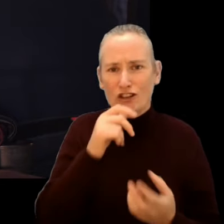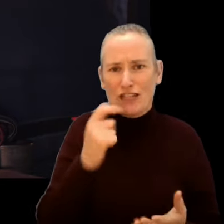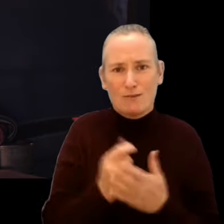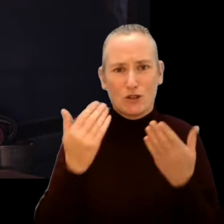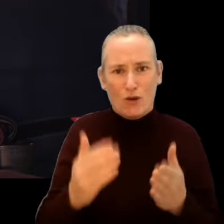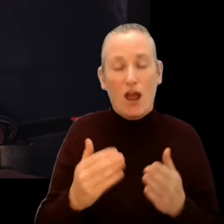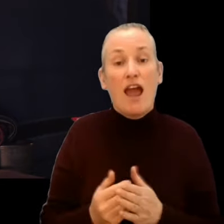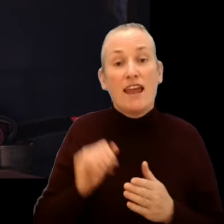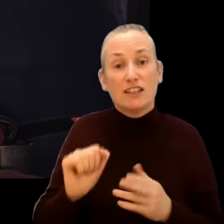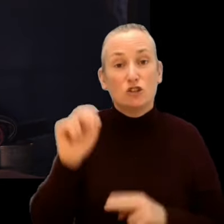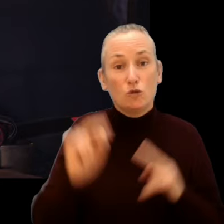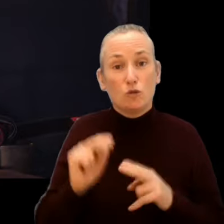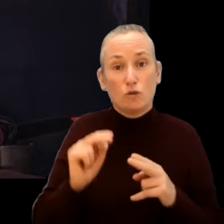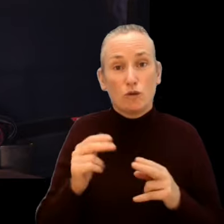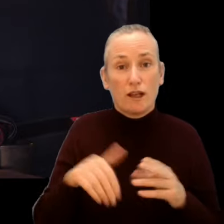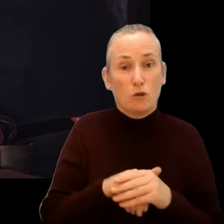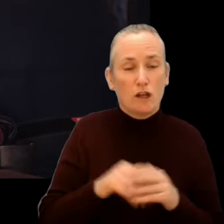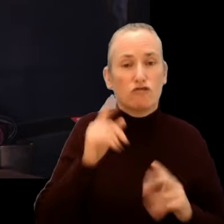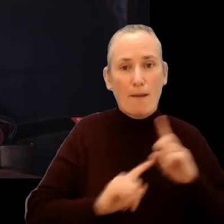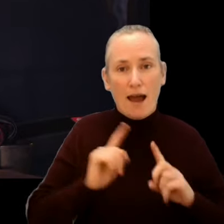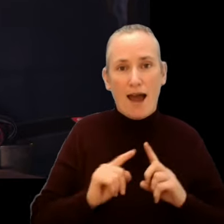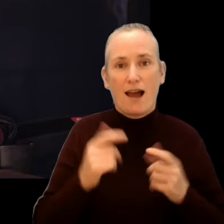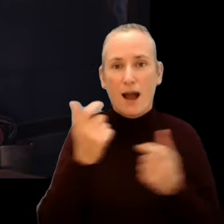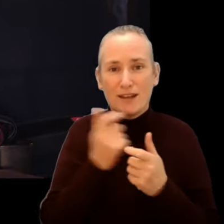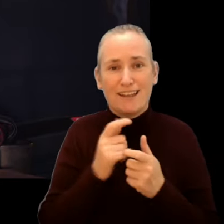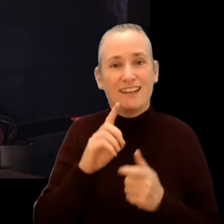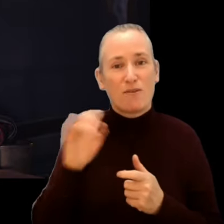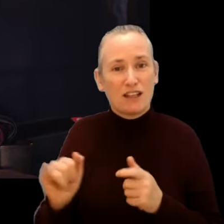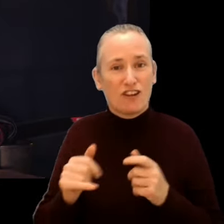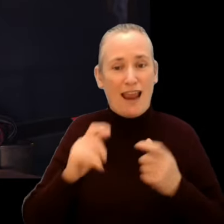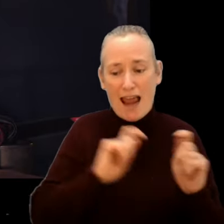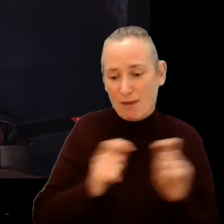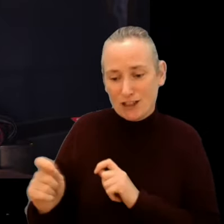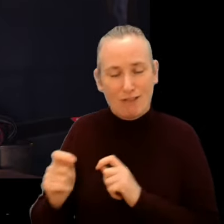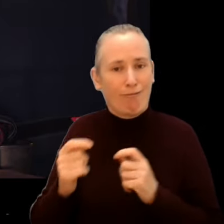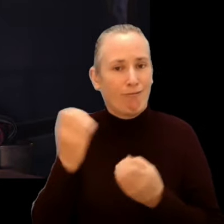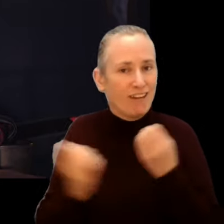Amongst the new work, which straddles drama, comedy, documentary, animation, experimental work and dance,